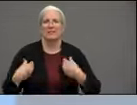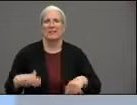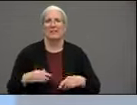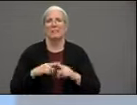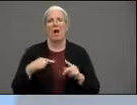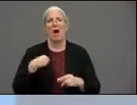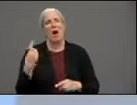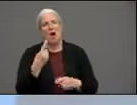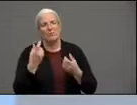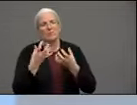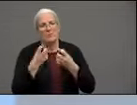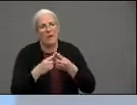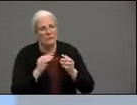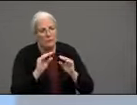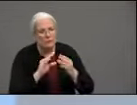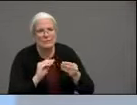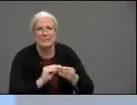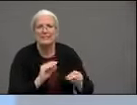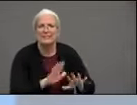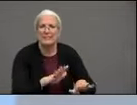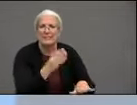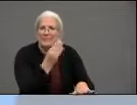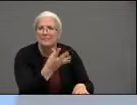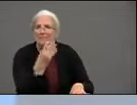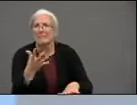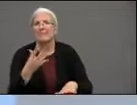i went wherever i presented wherever i served i said do not